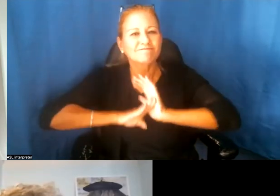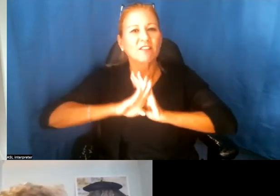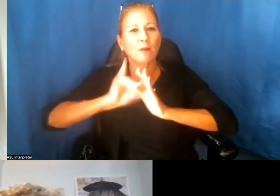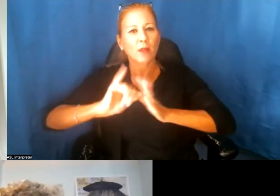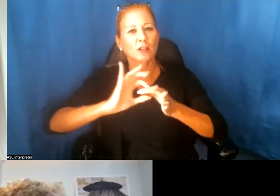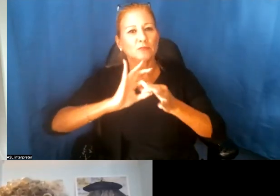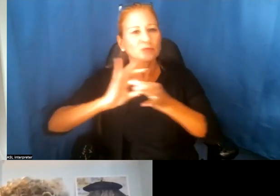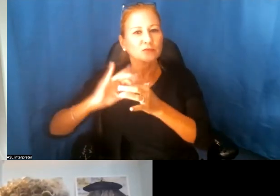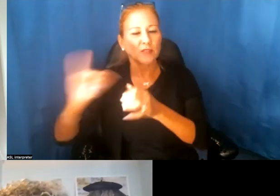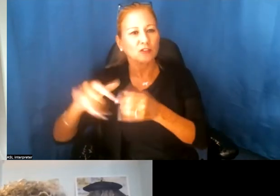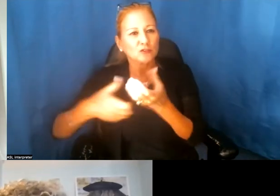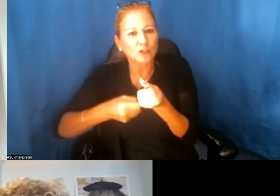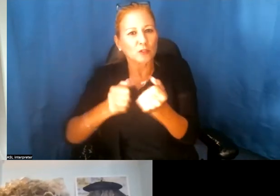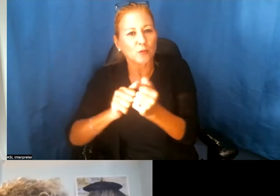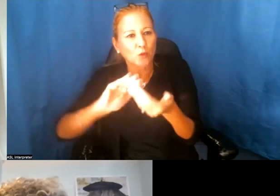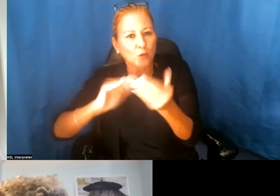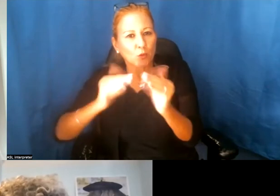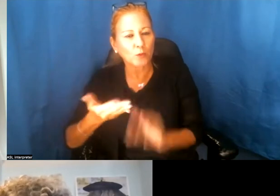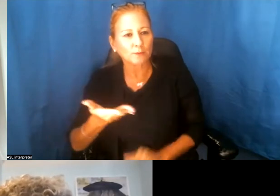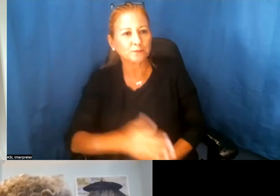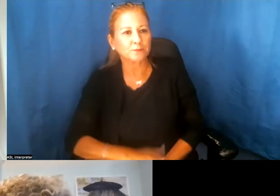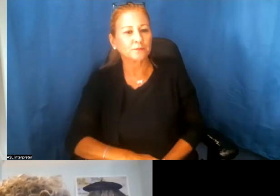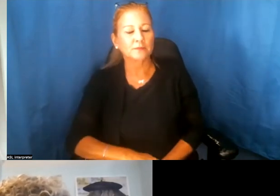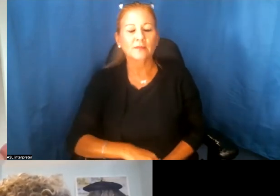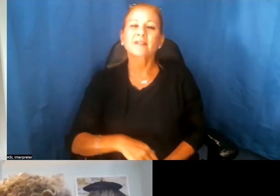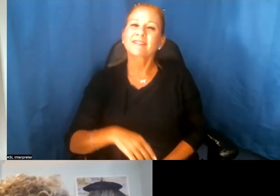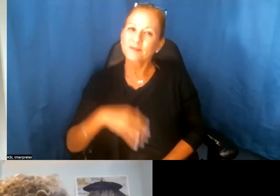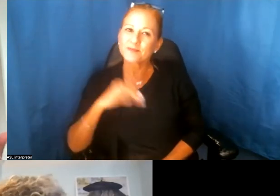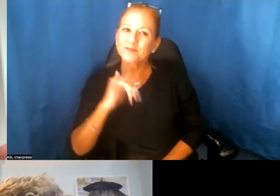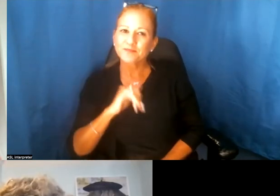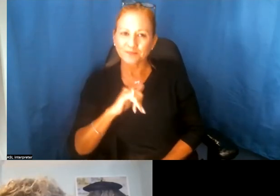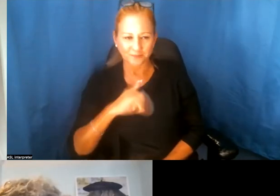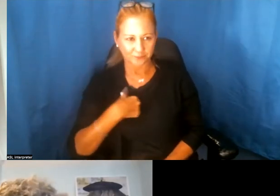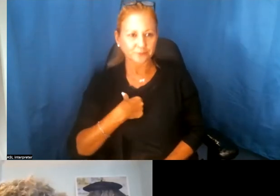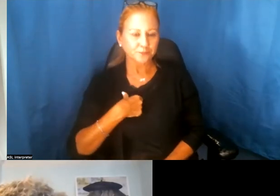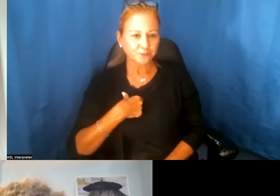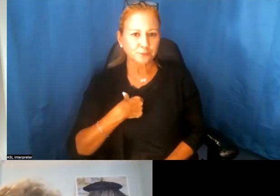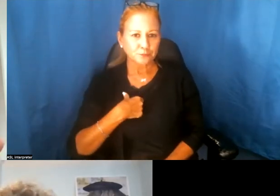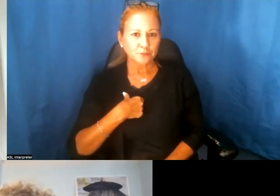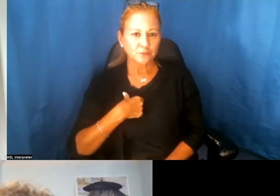Yeah it's- it's so funny, as I heard you describe his, the- I guess his journey